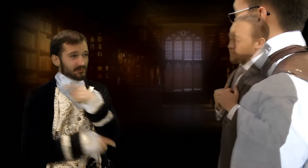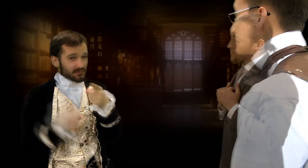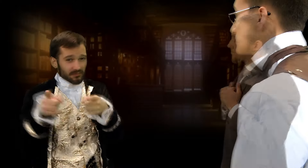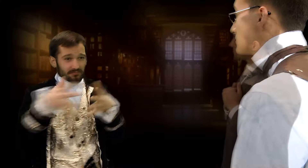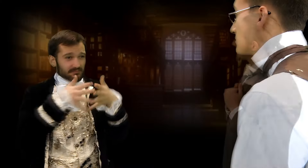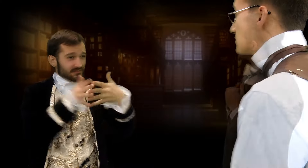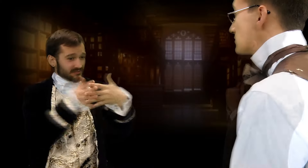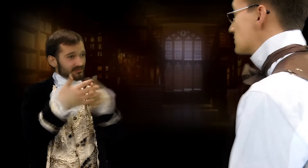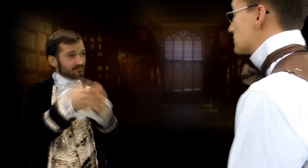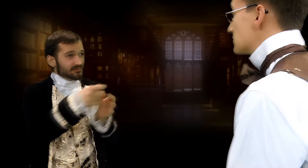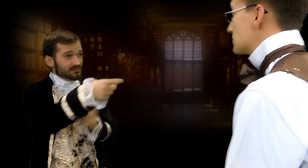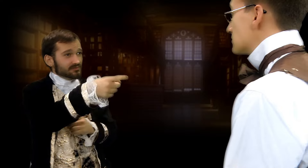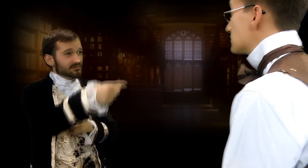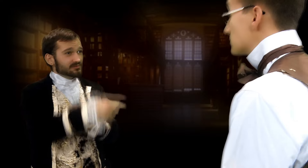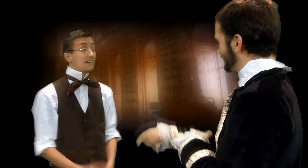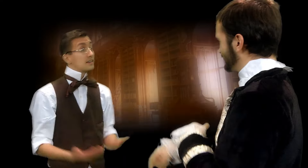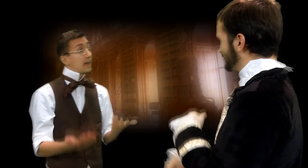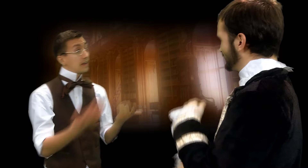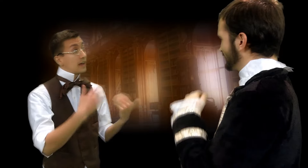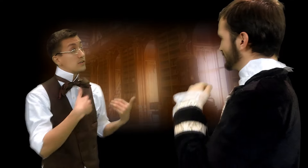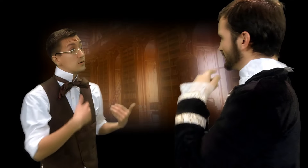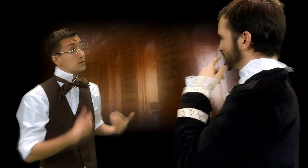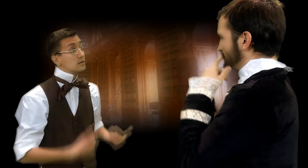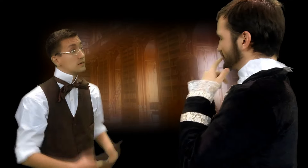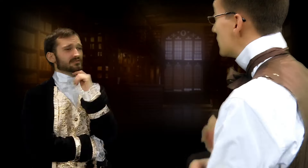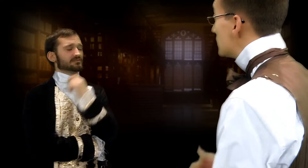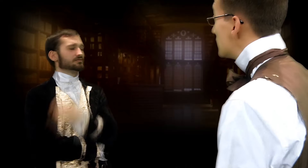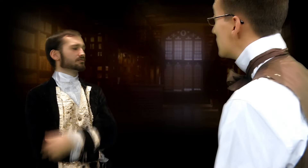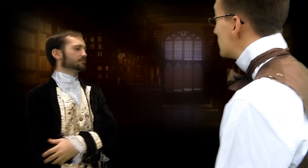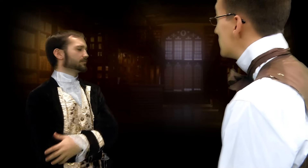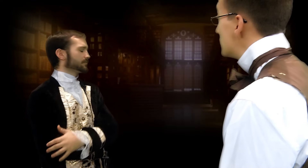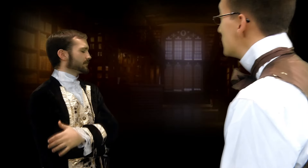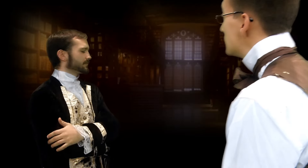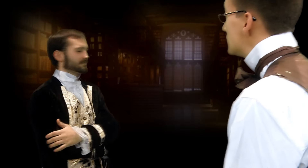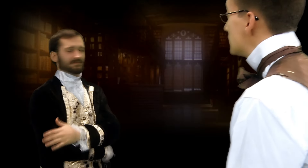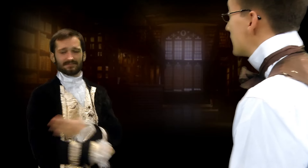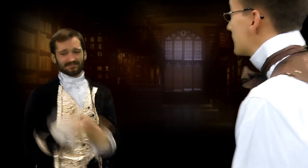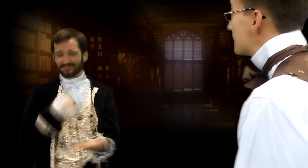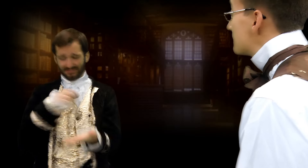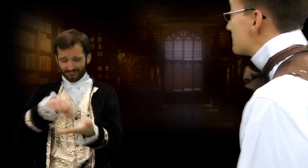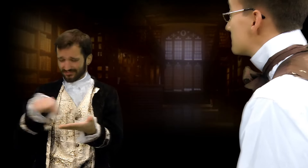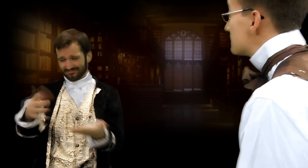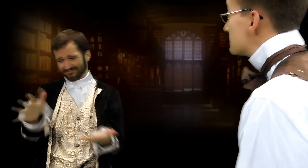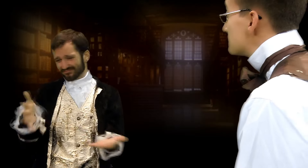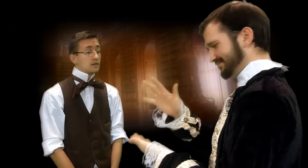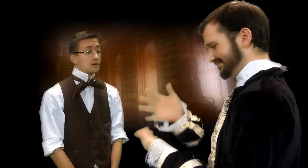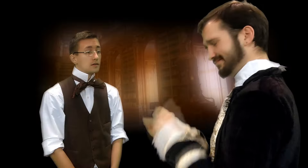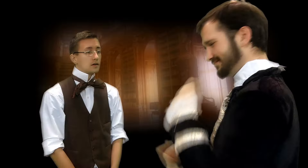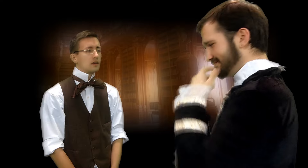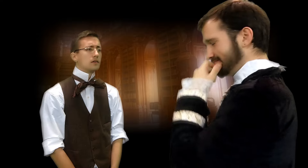Me, go to America with you? Can you? My English is not so good.